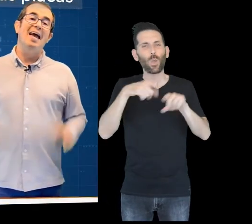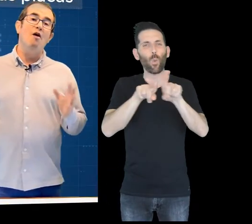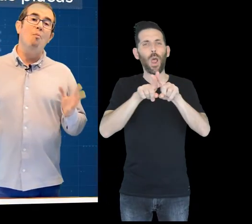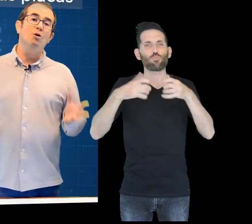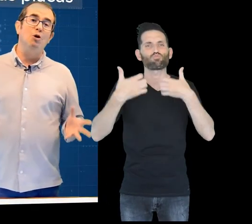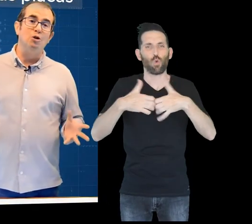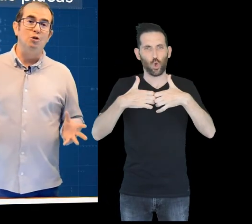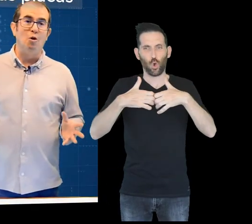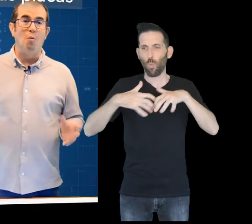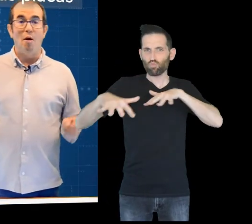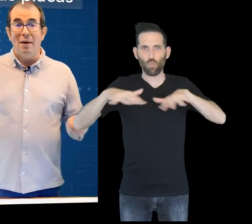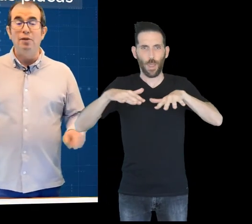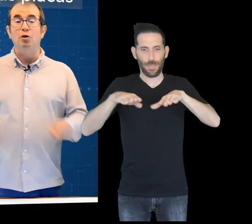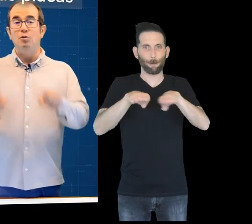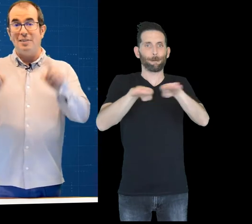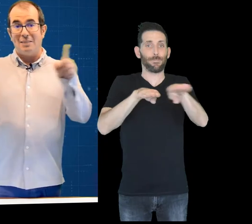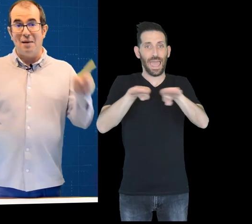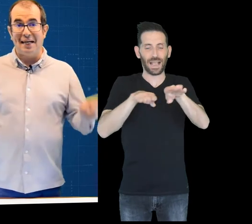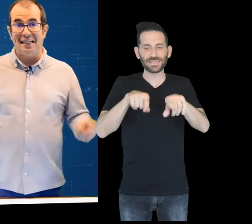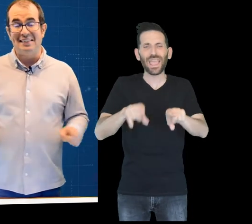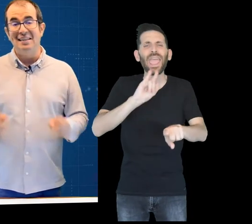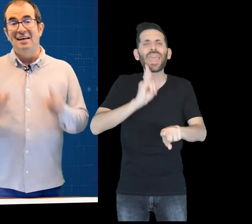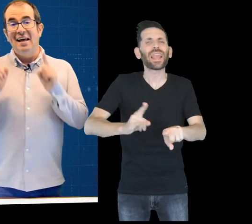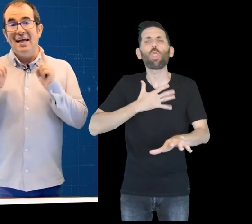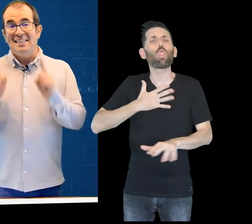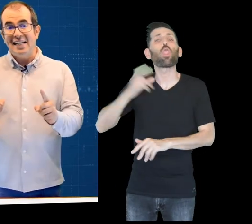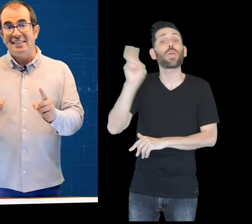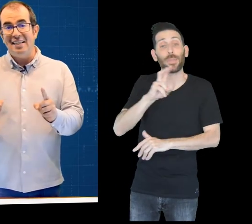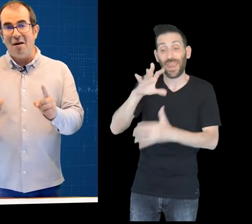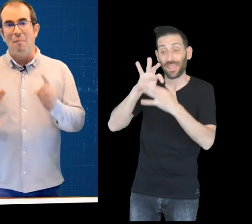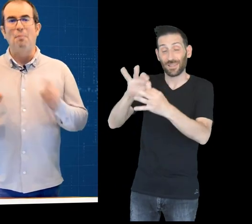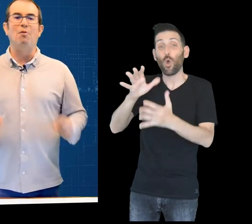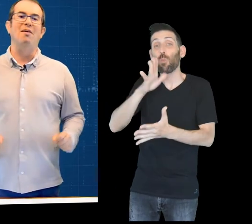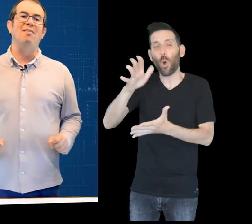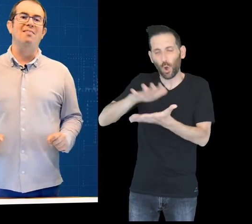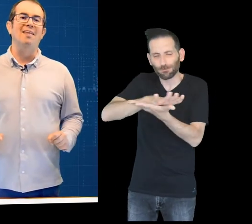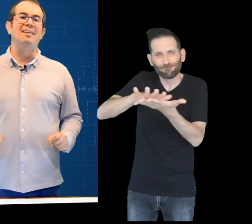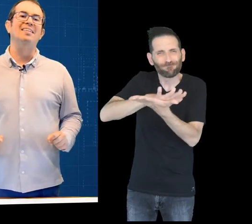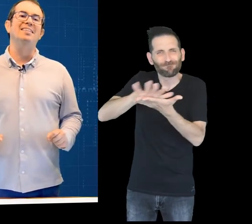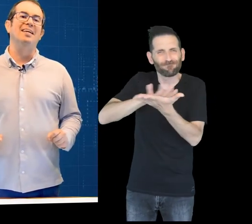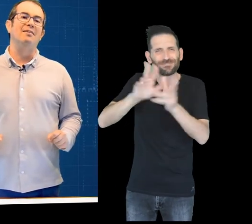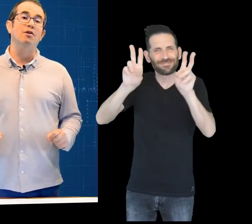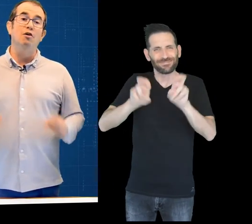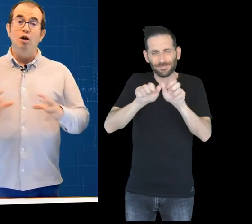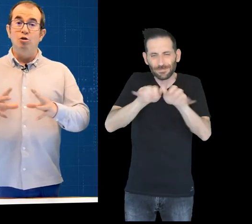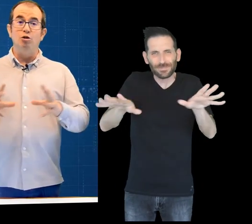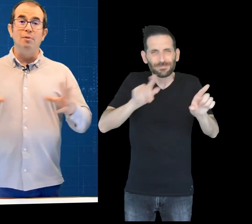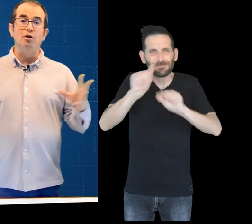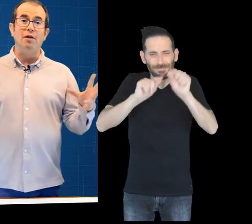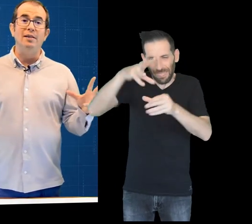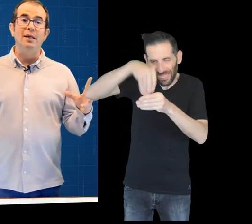is the motor of plate movement This energy comes from the decay of radioactive elements